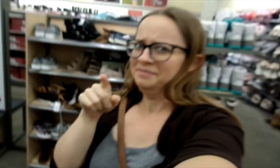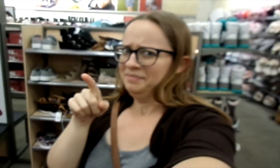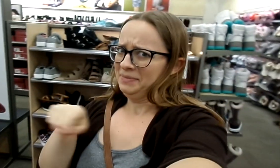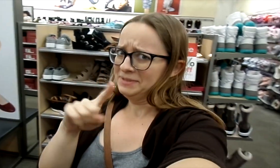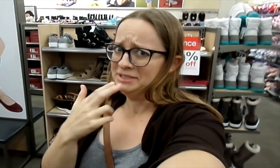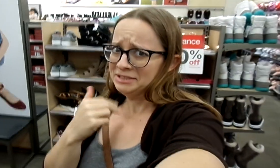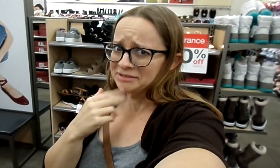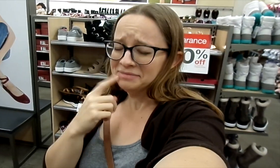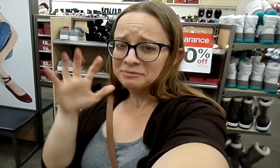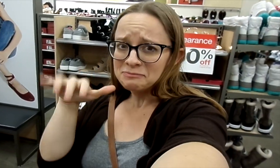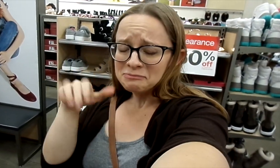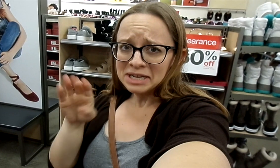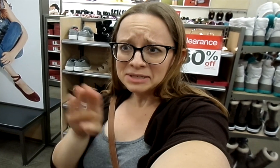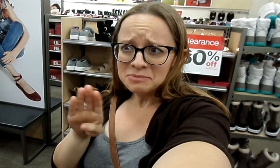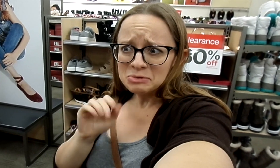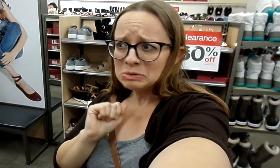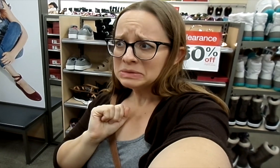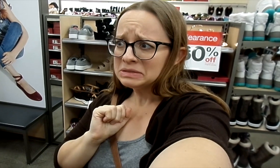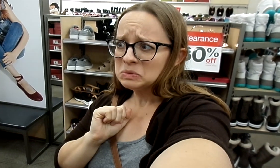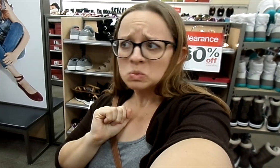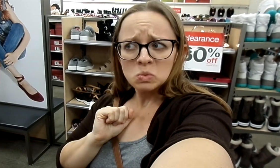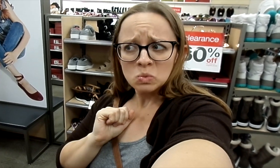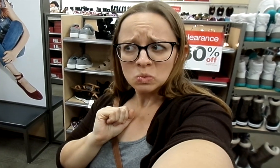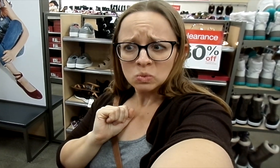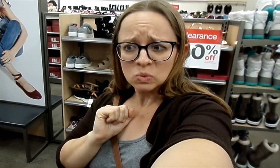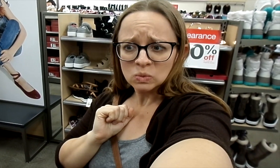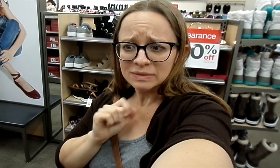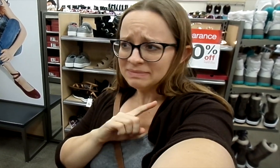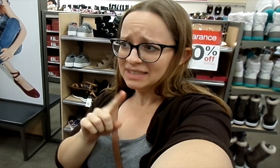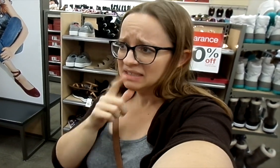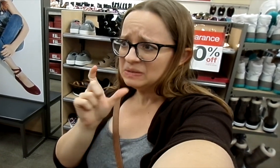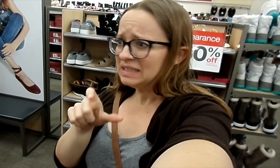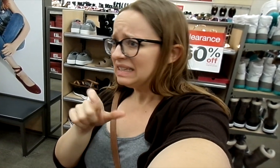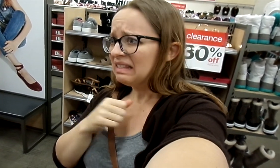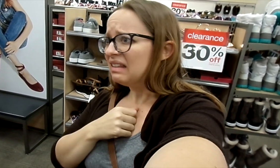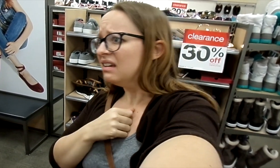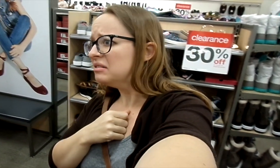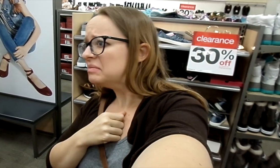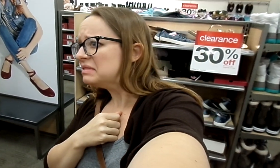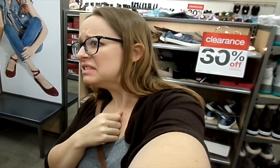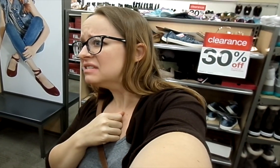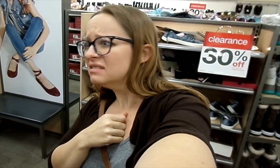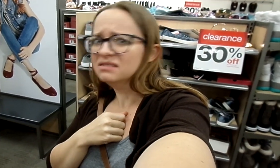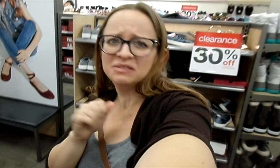Those are so cute! They're rain boots. Ohh, but I don't need them.